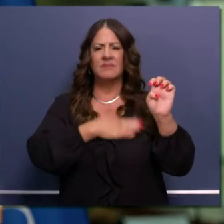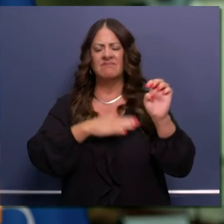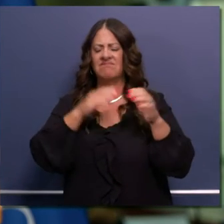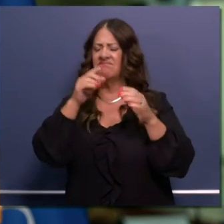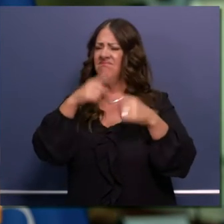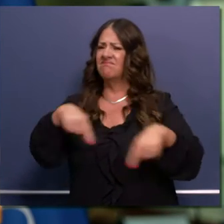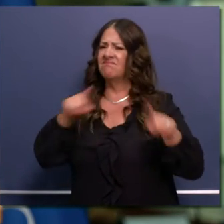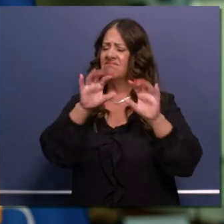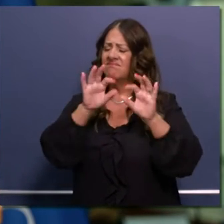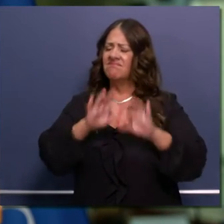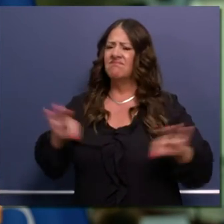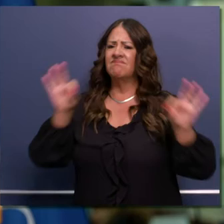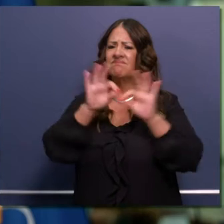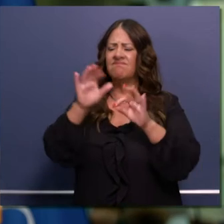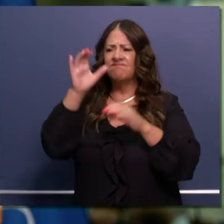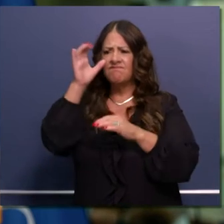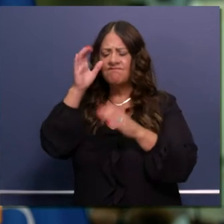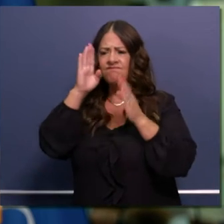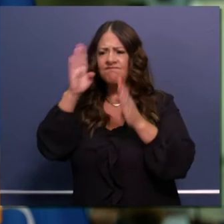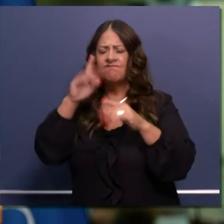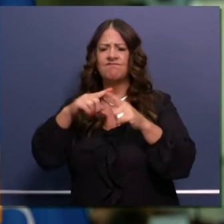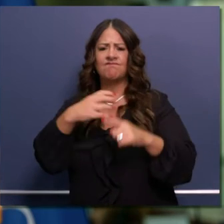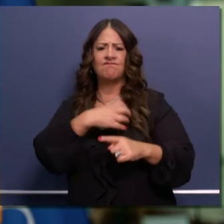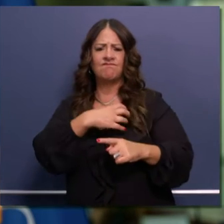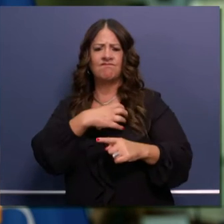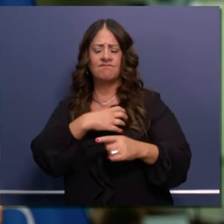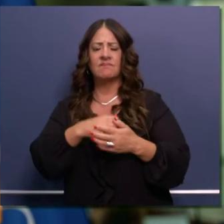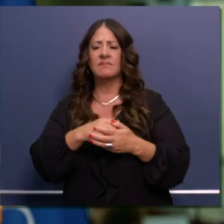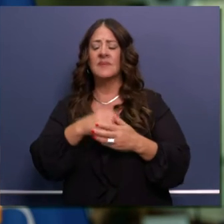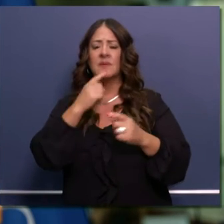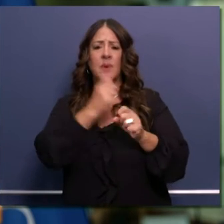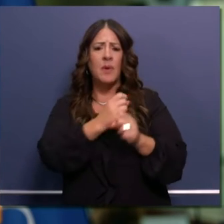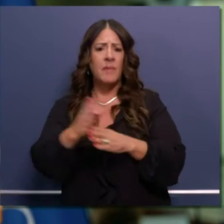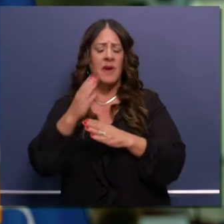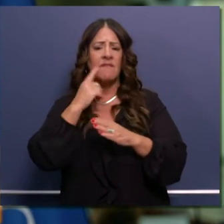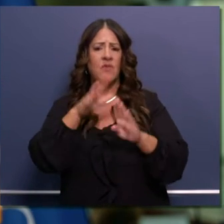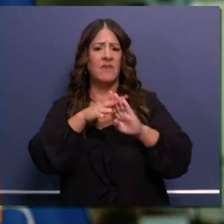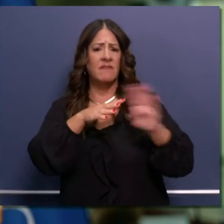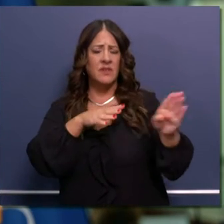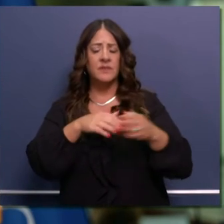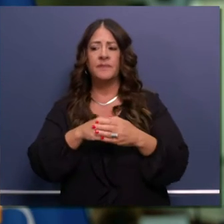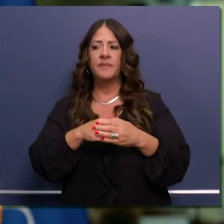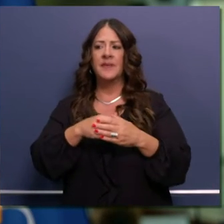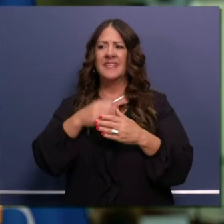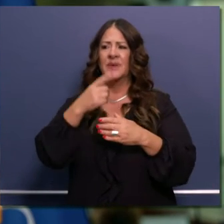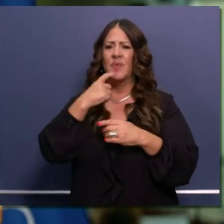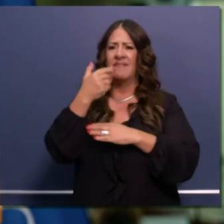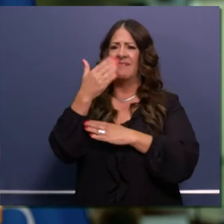preparations to evacuate. With red flag conditions possible over the coming days, the Caldor Fire